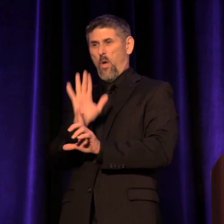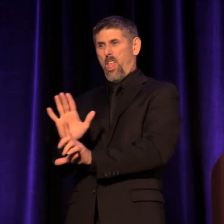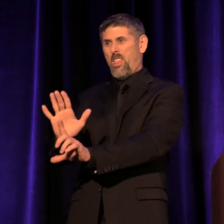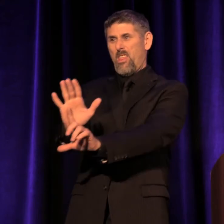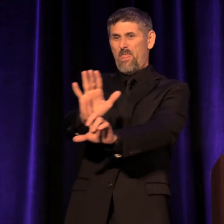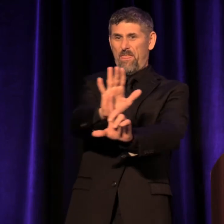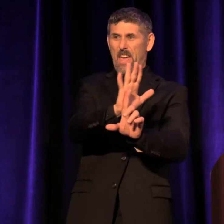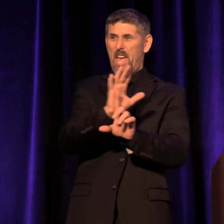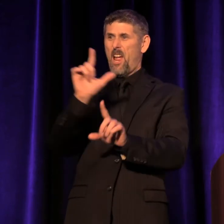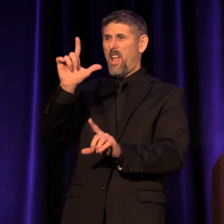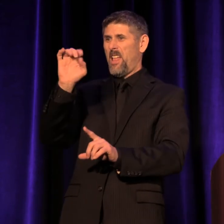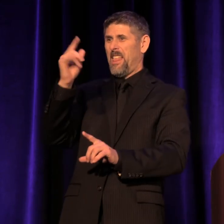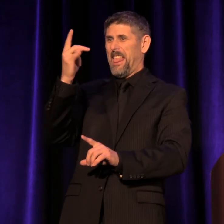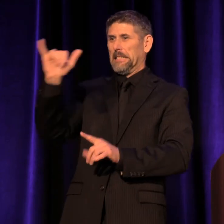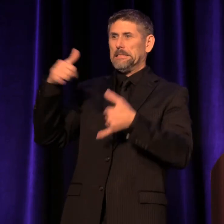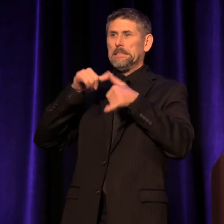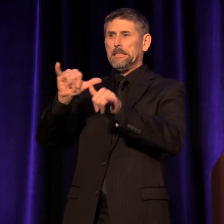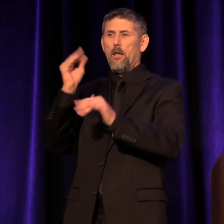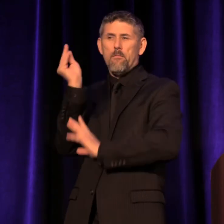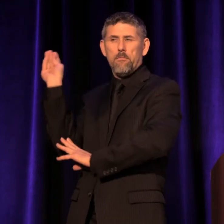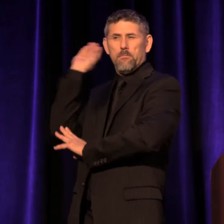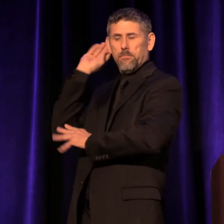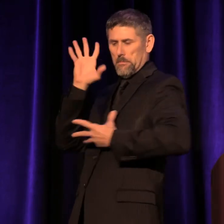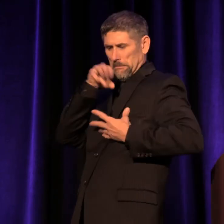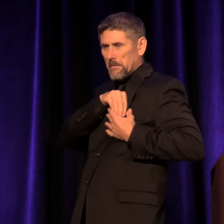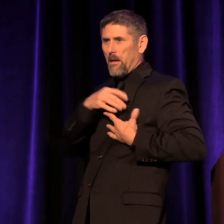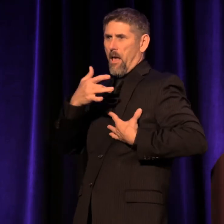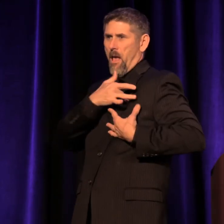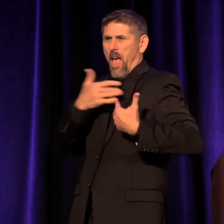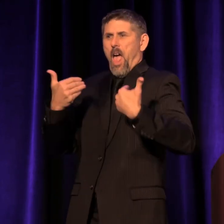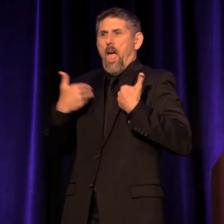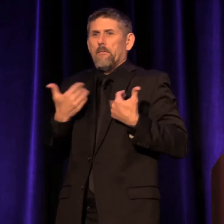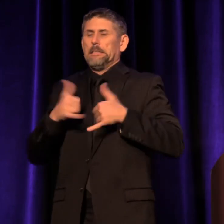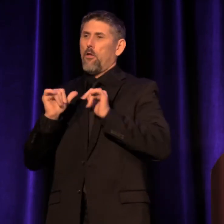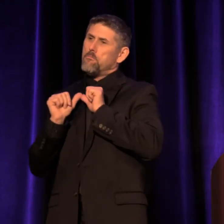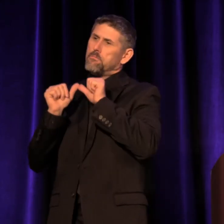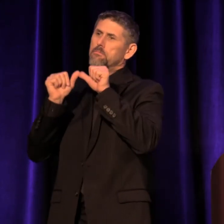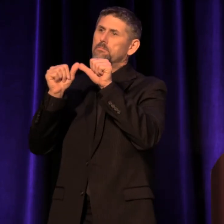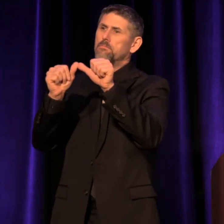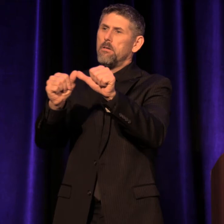so to help me honor those who have left our circles so full of their presence.